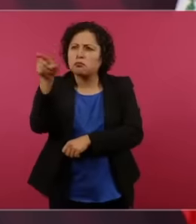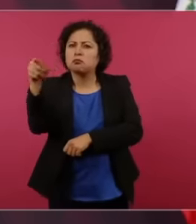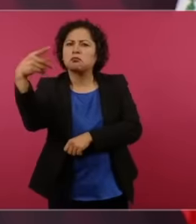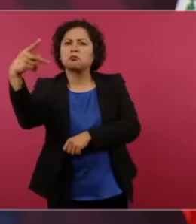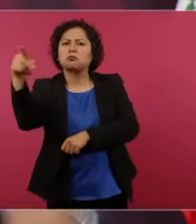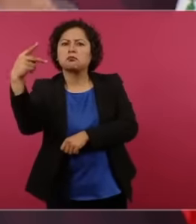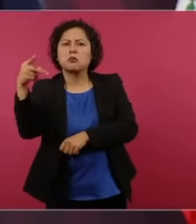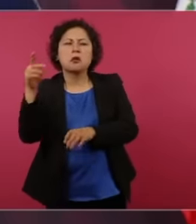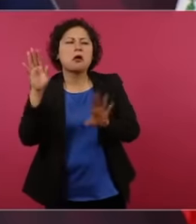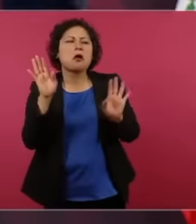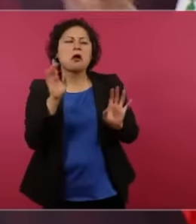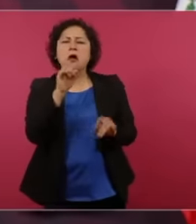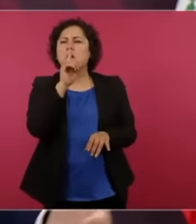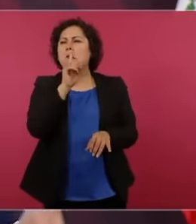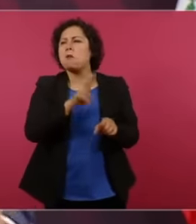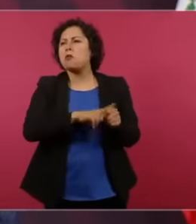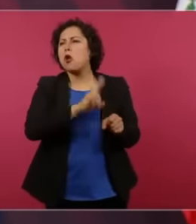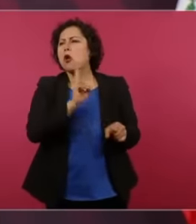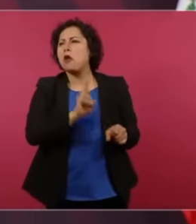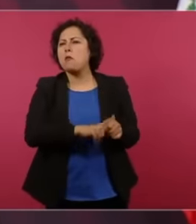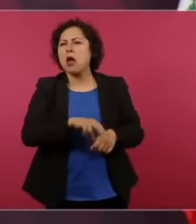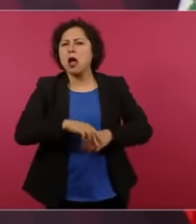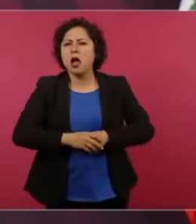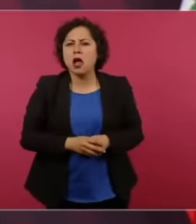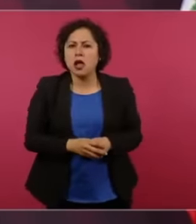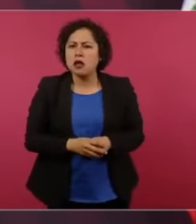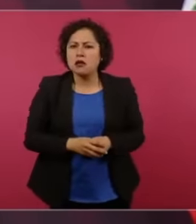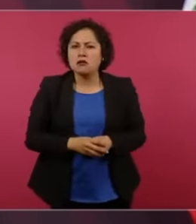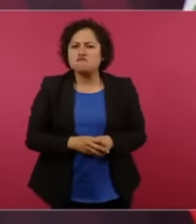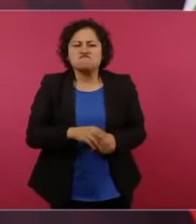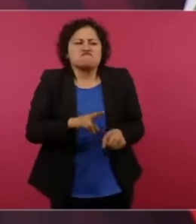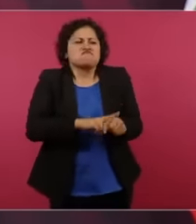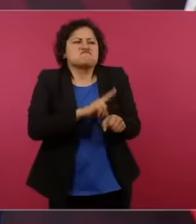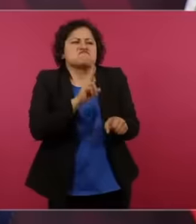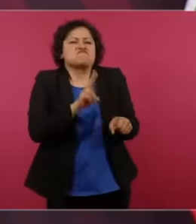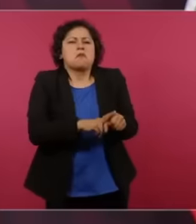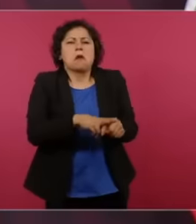everything was influences, it bothers them